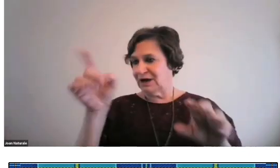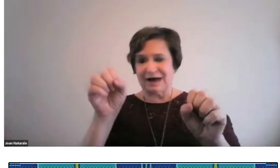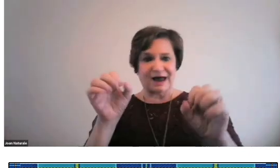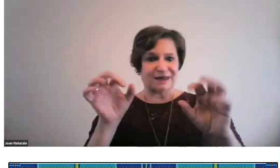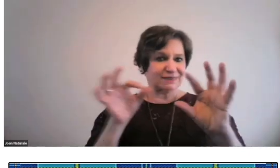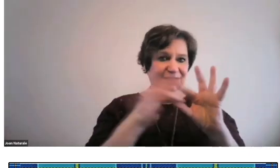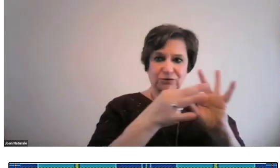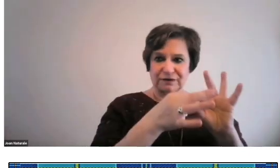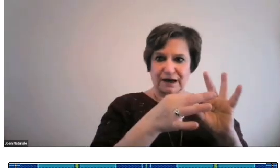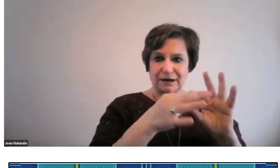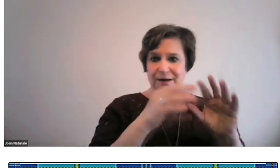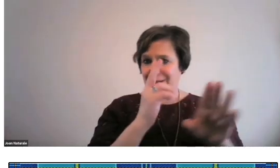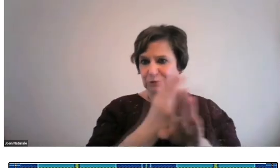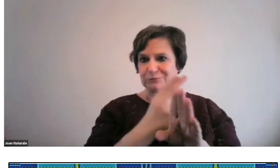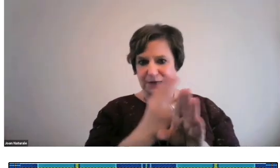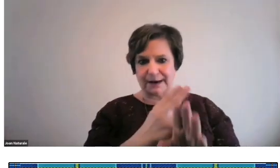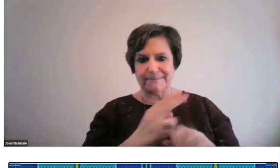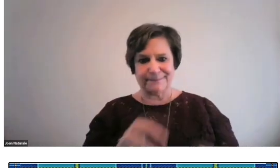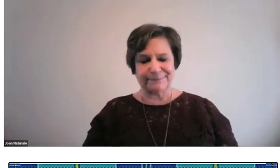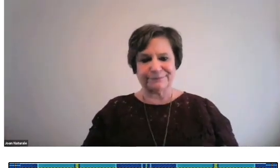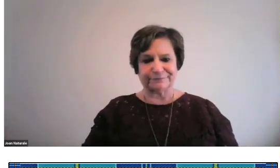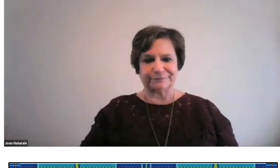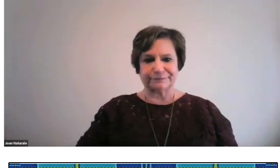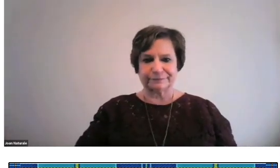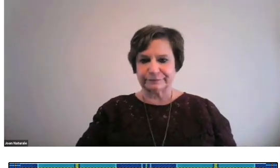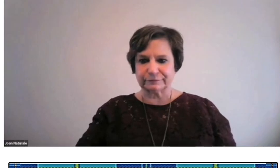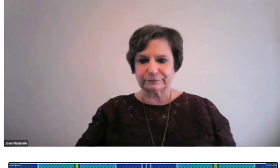and you can link them and use them.